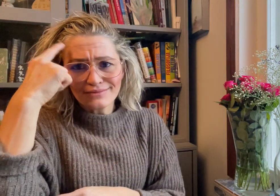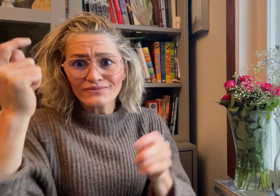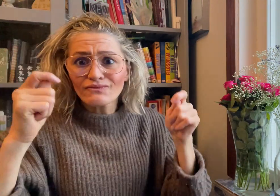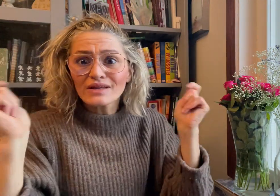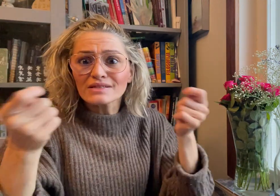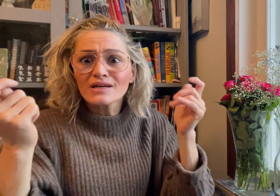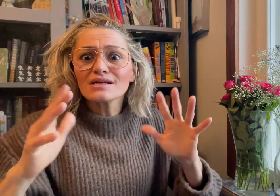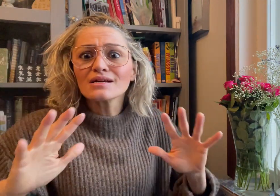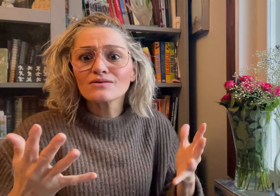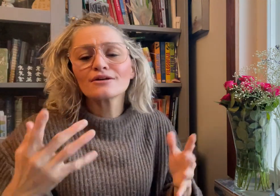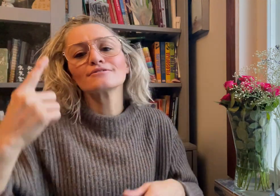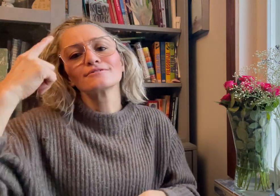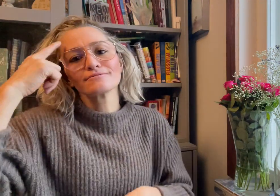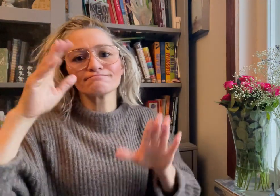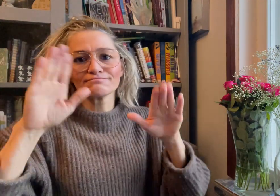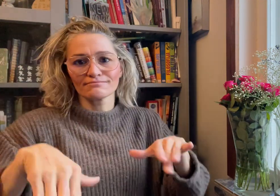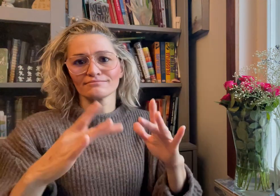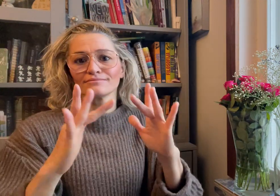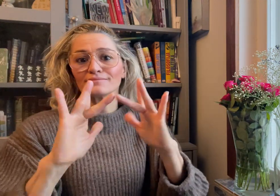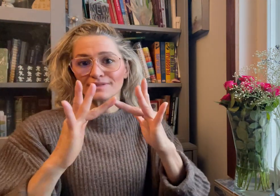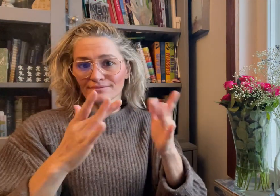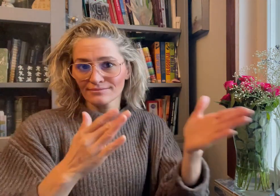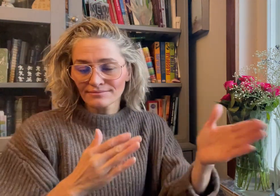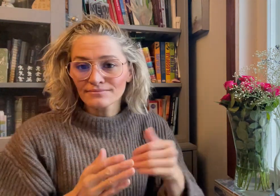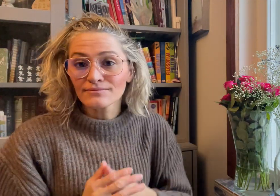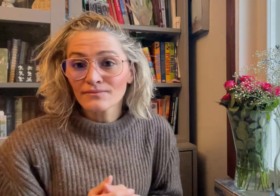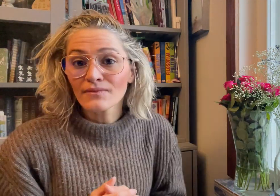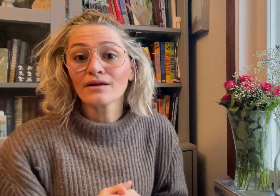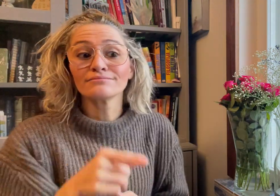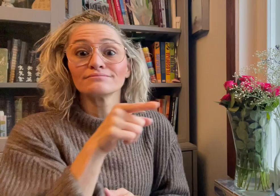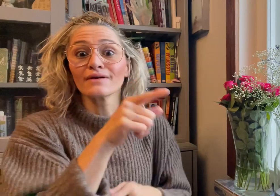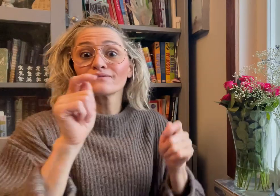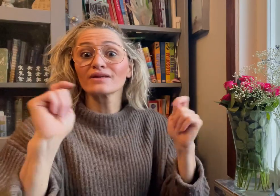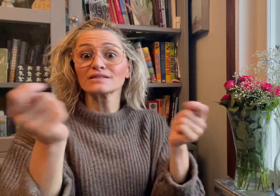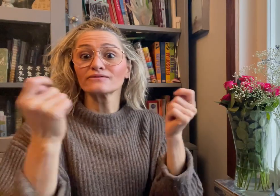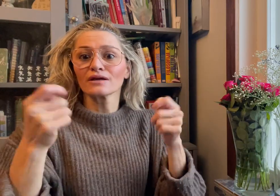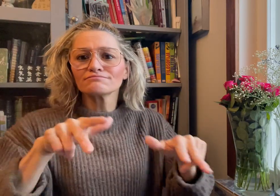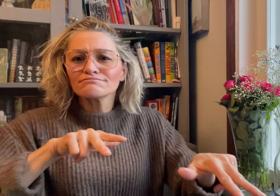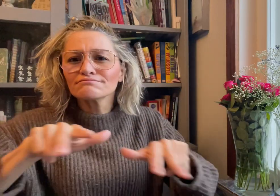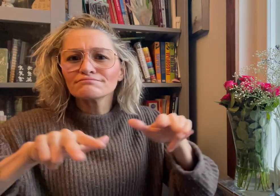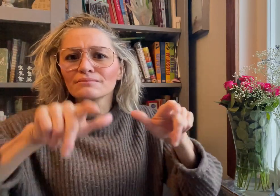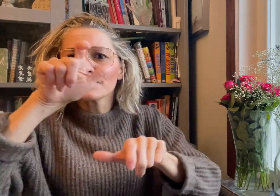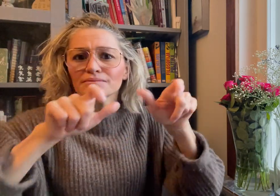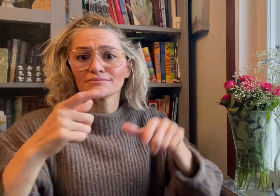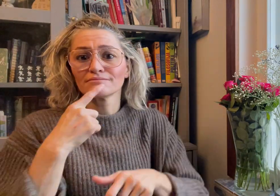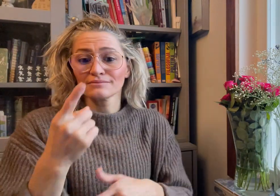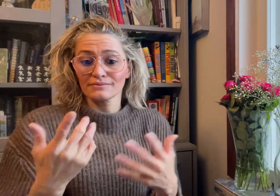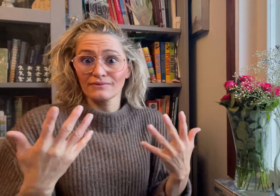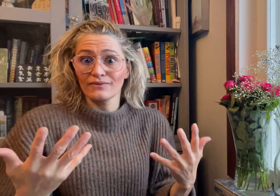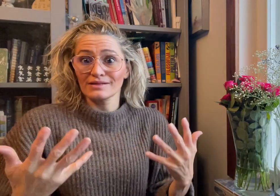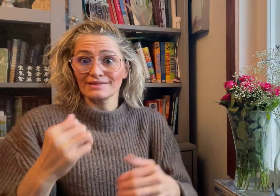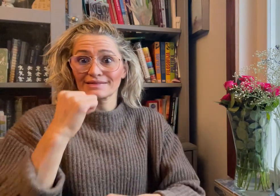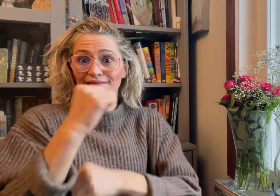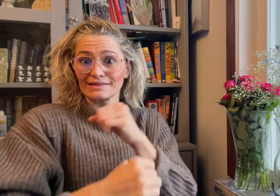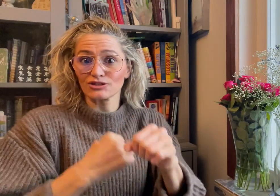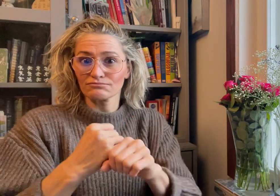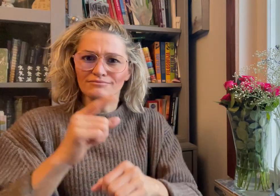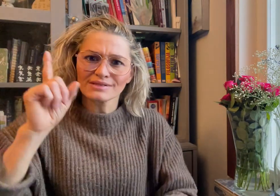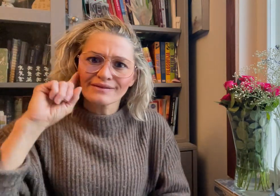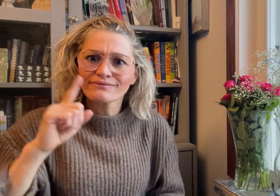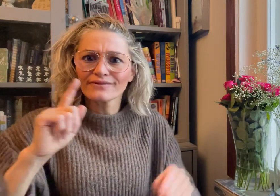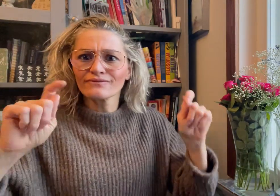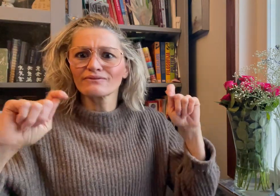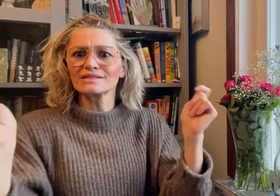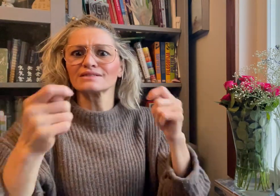The organizers of the festival say this year’s Deaf Festival